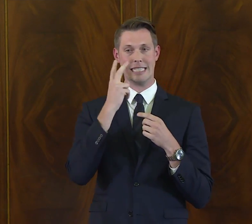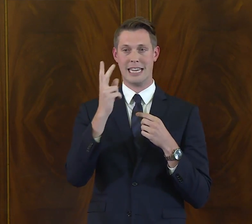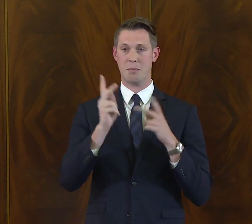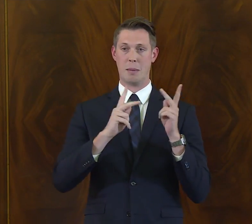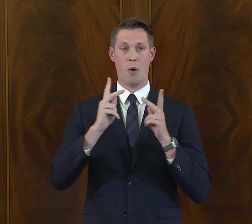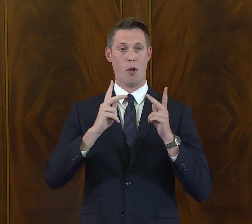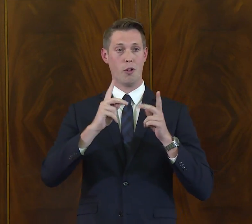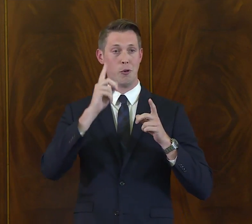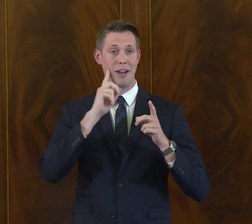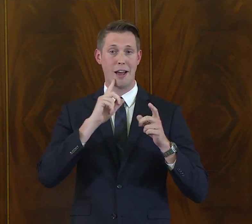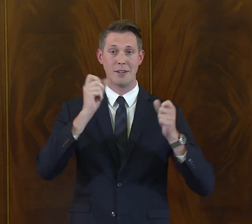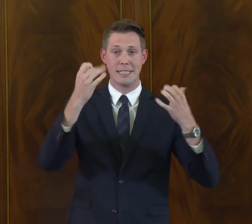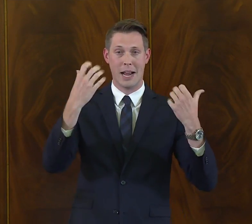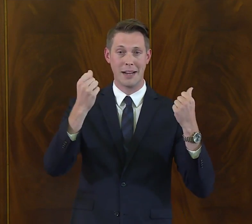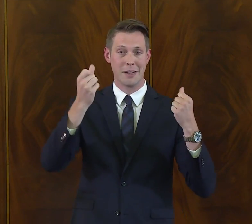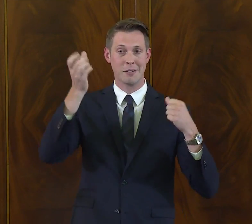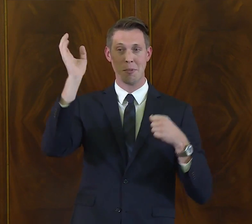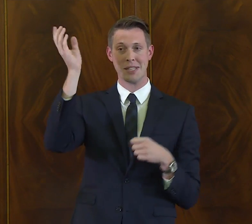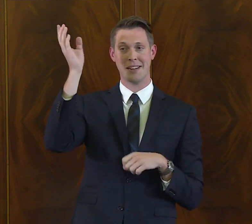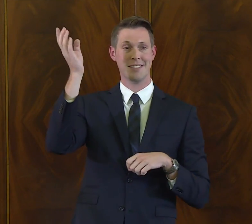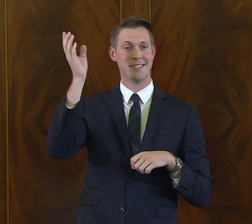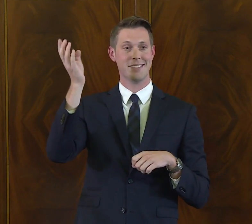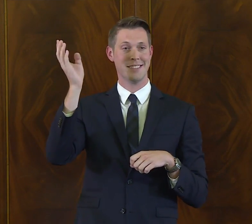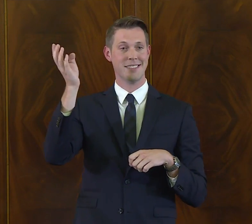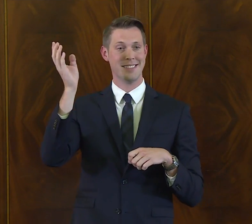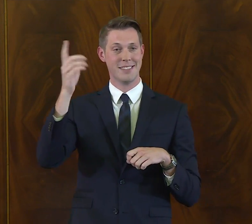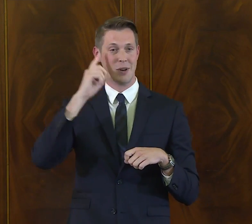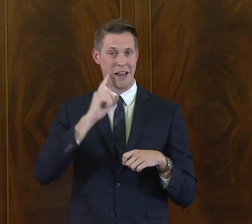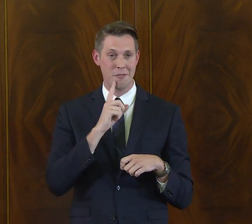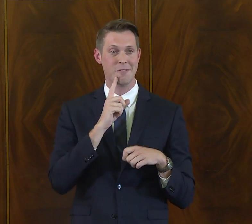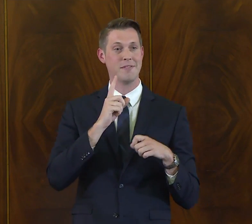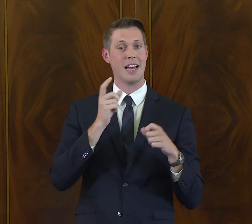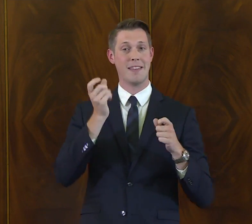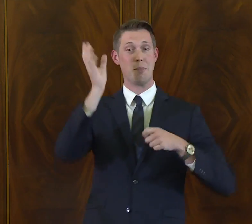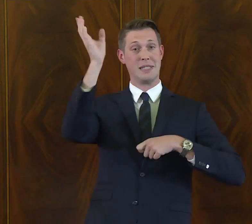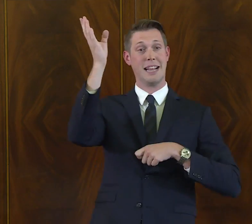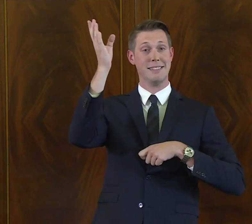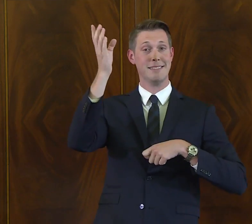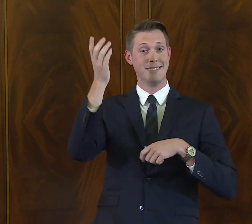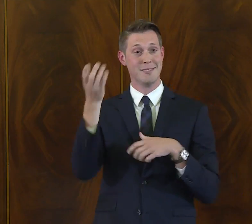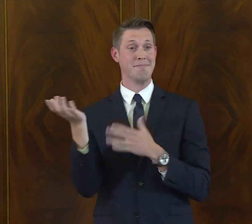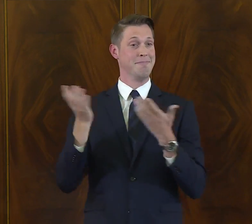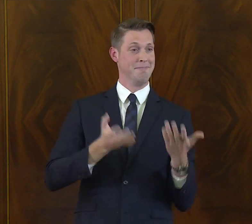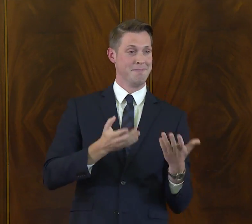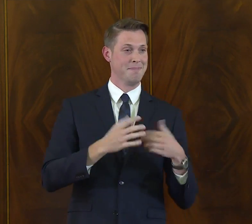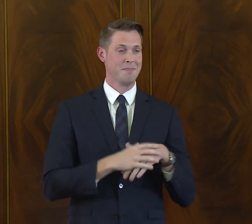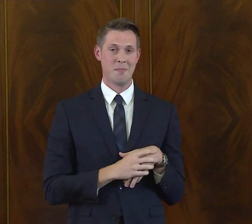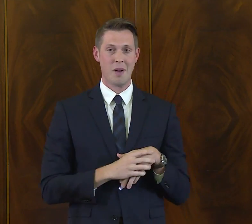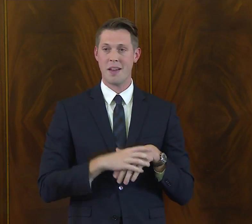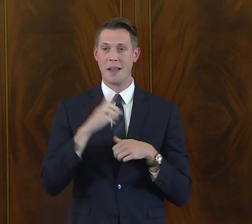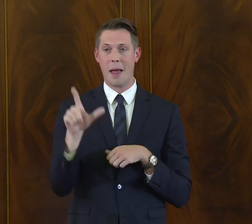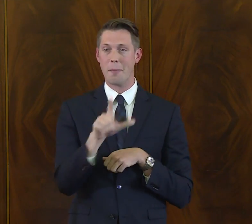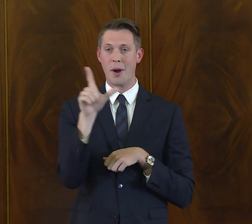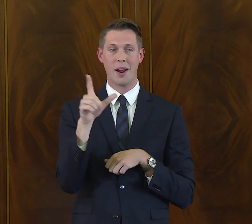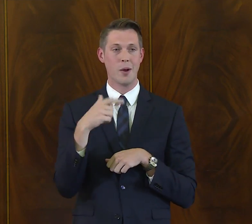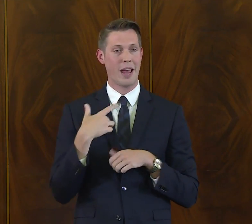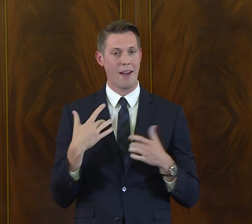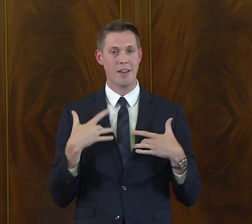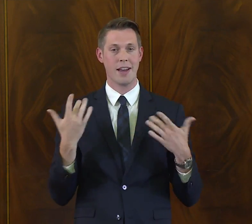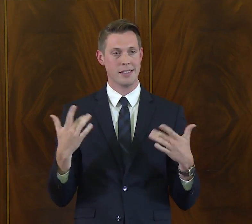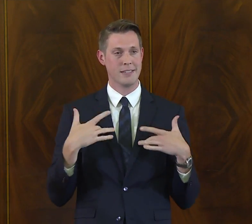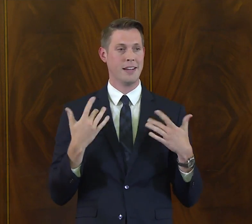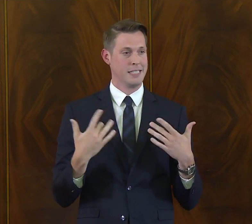and seeing people who are deaf signing present here at the library.